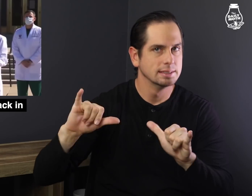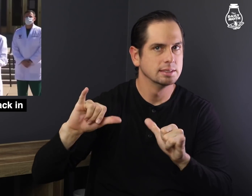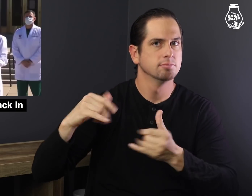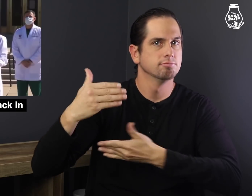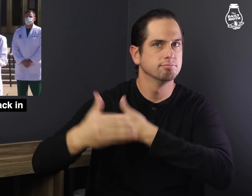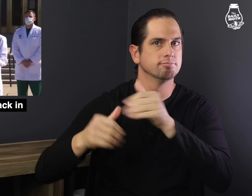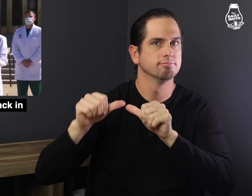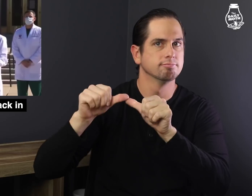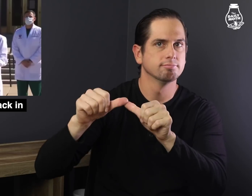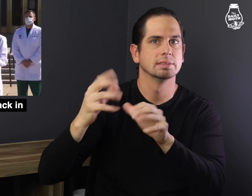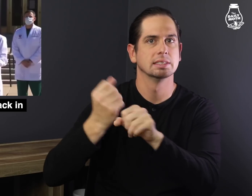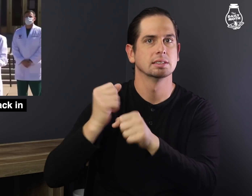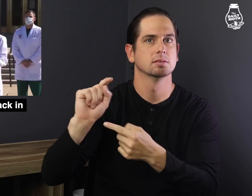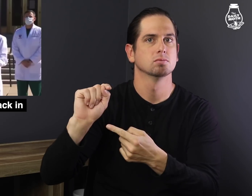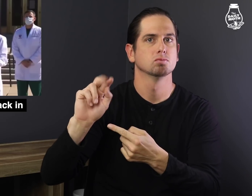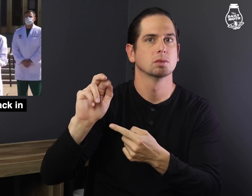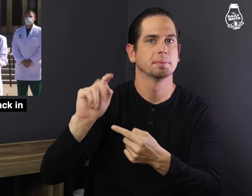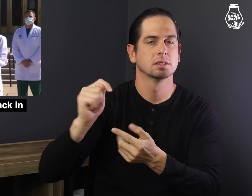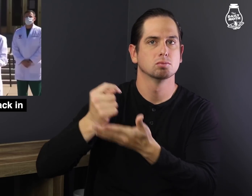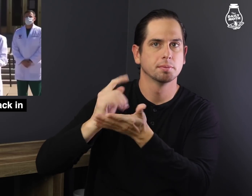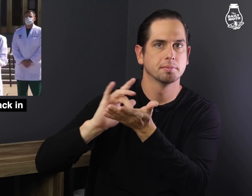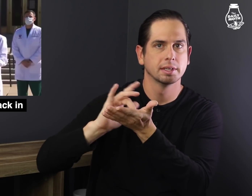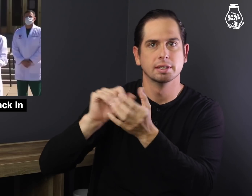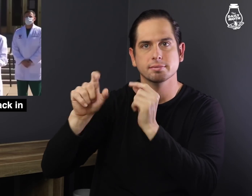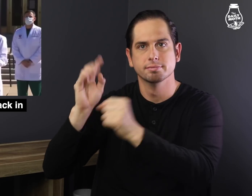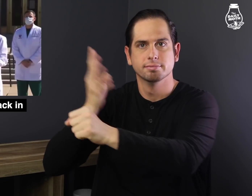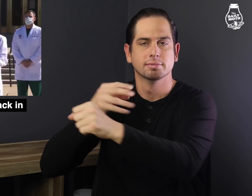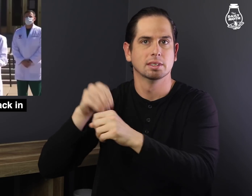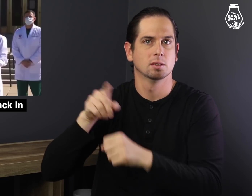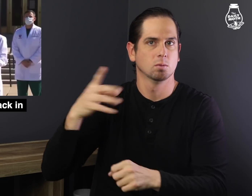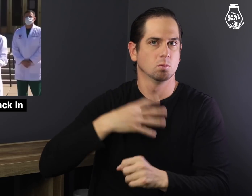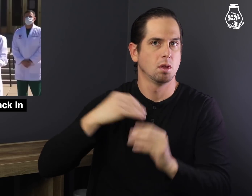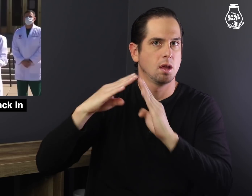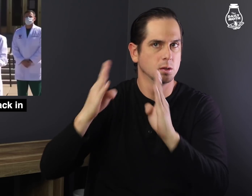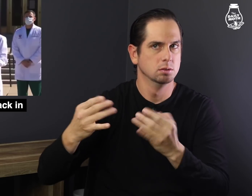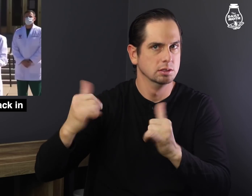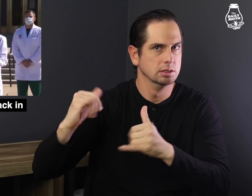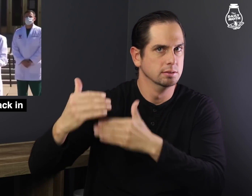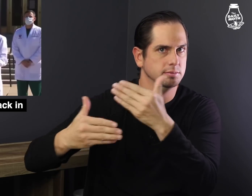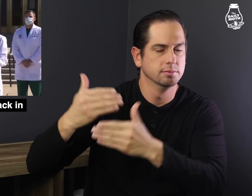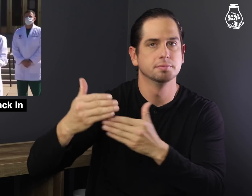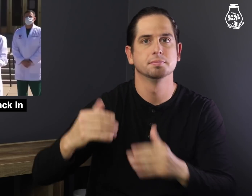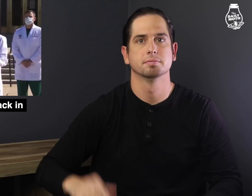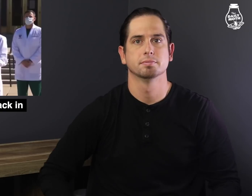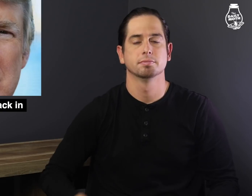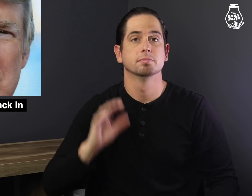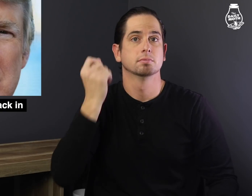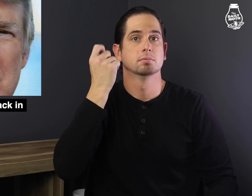and would continue to receive treatments in the White House.